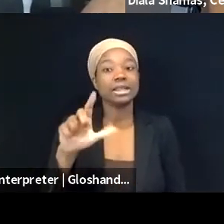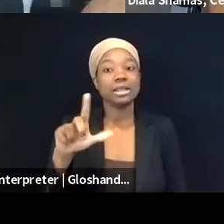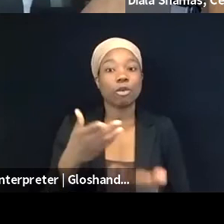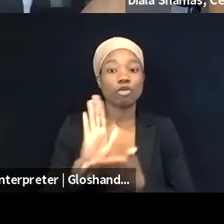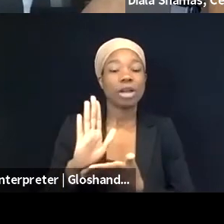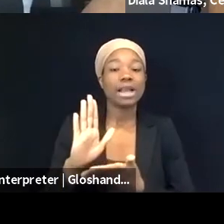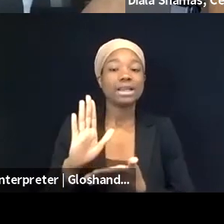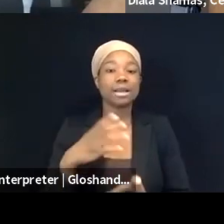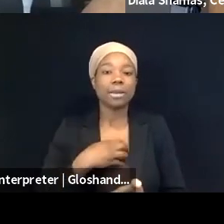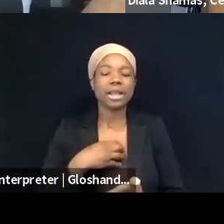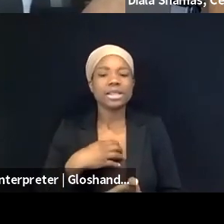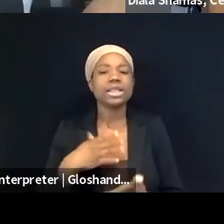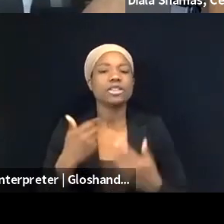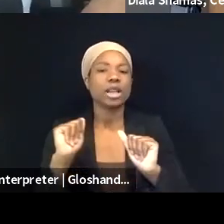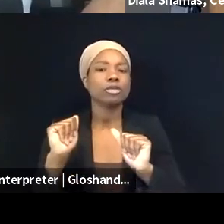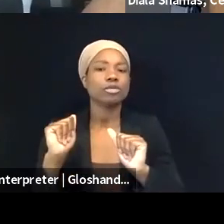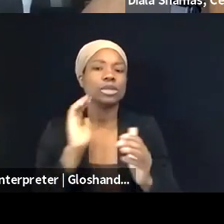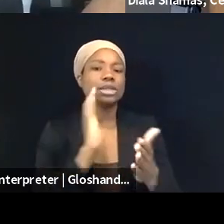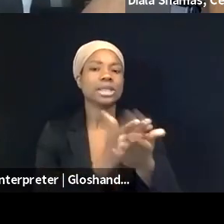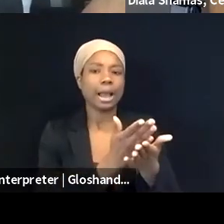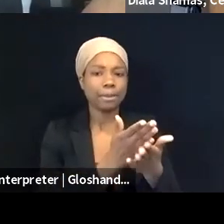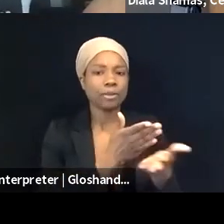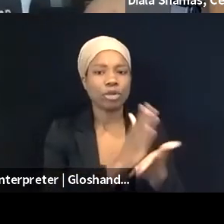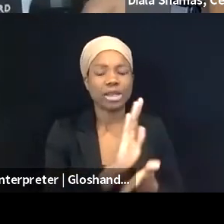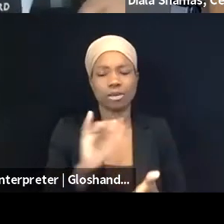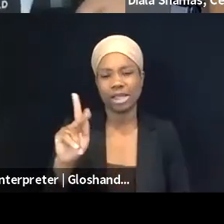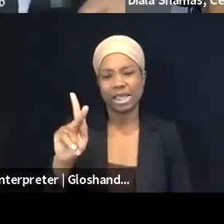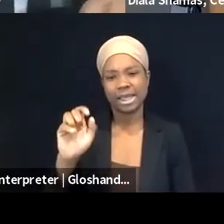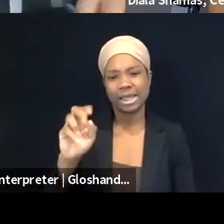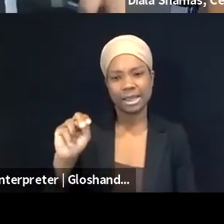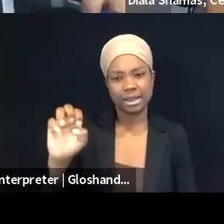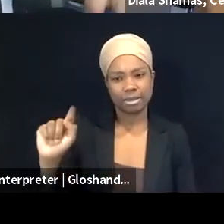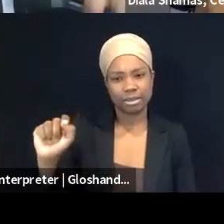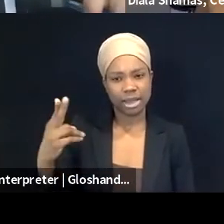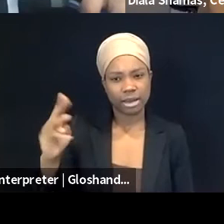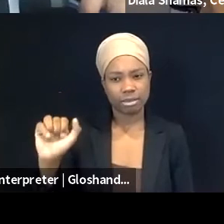He was formerly in the Trump Administration as the head of their Office for Civil Rights,